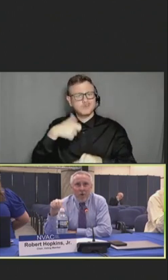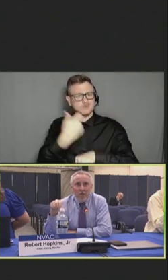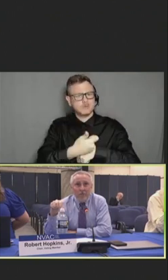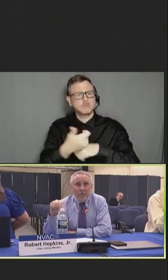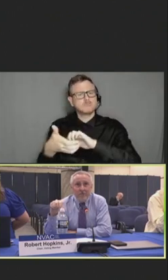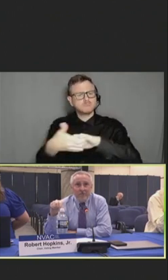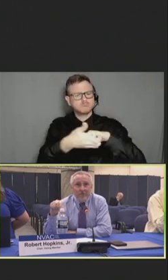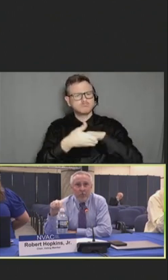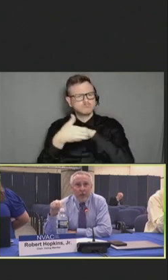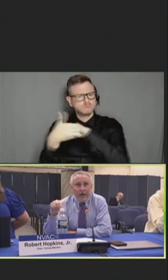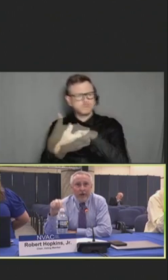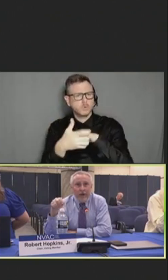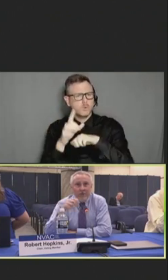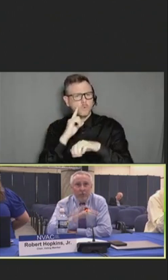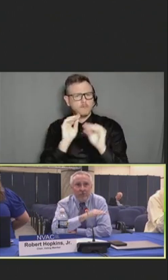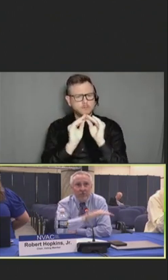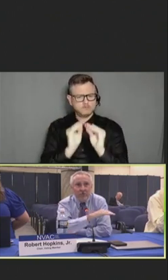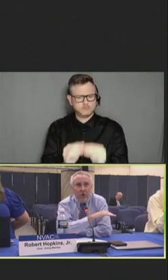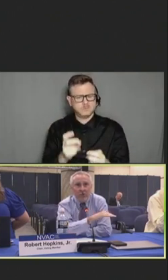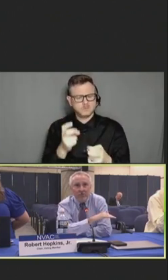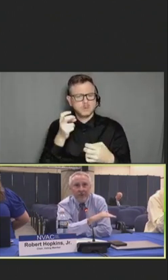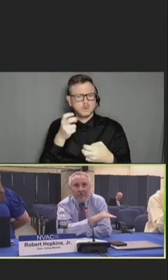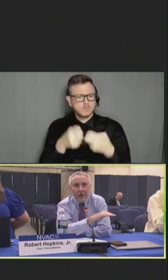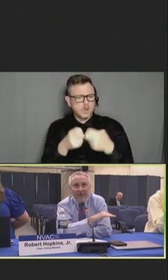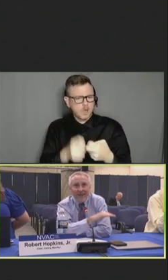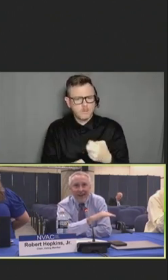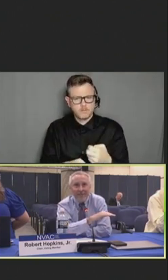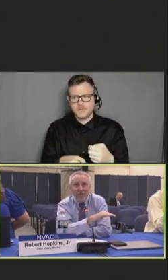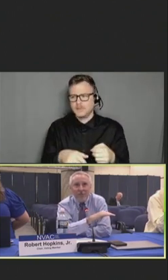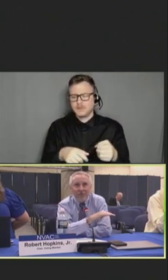You know, recognizing what's the small stuff that we can attack first?